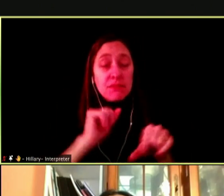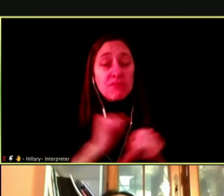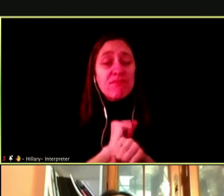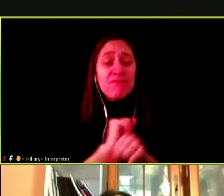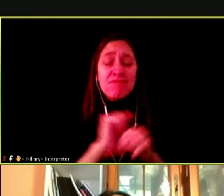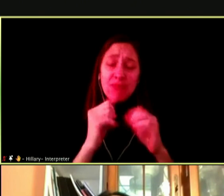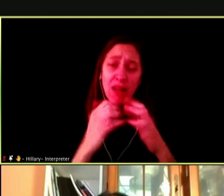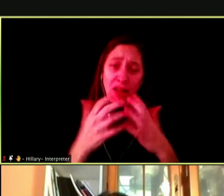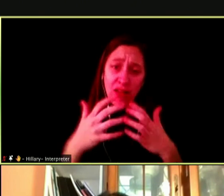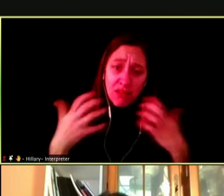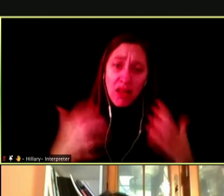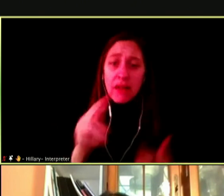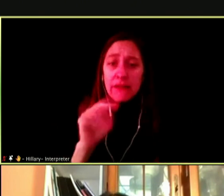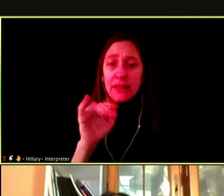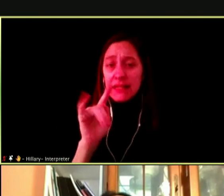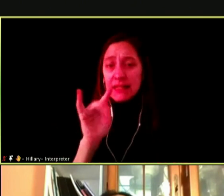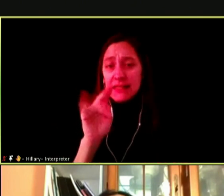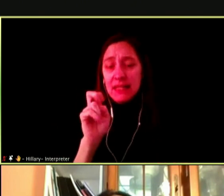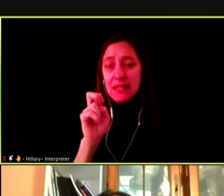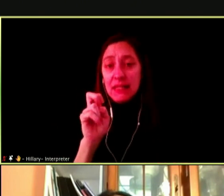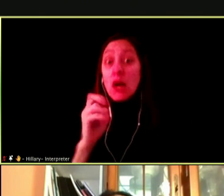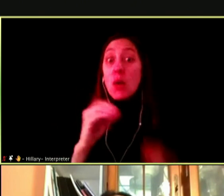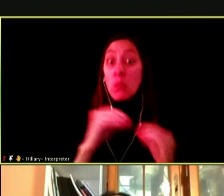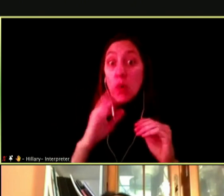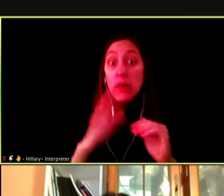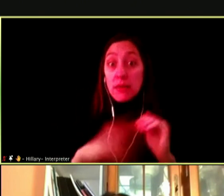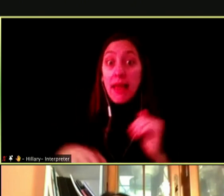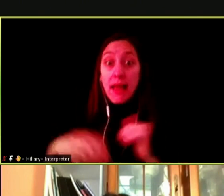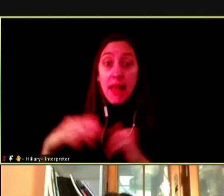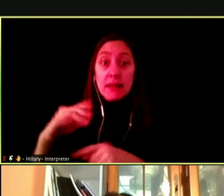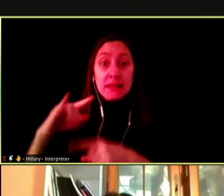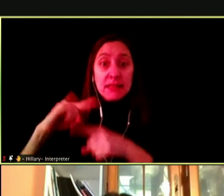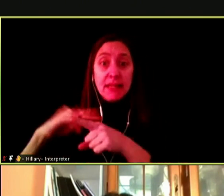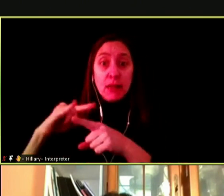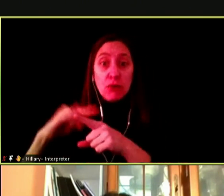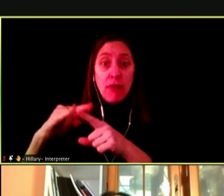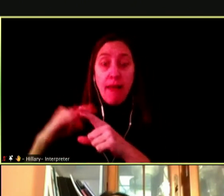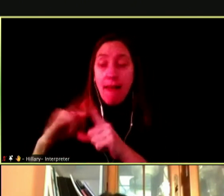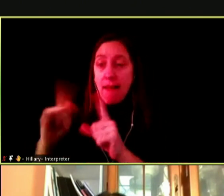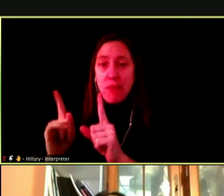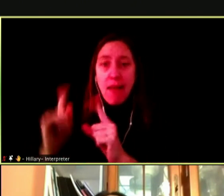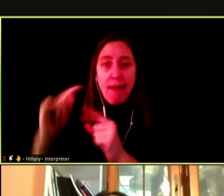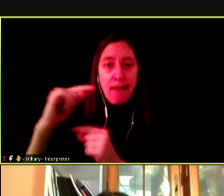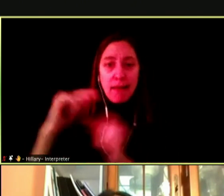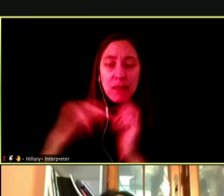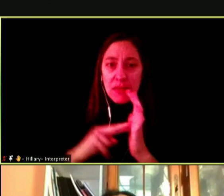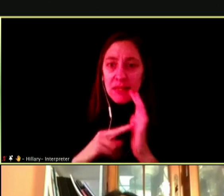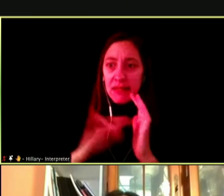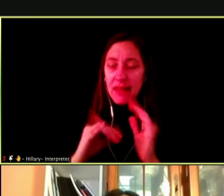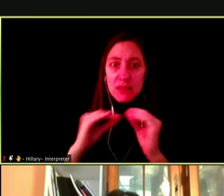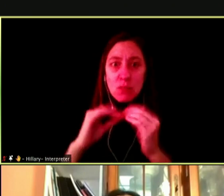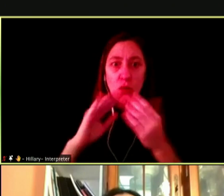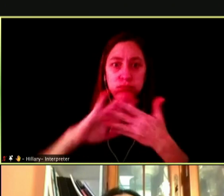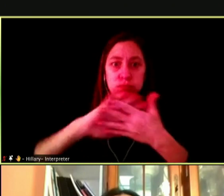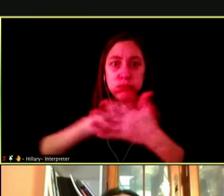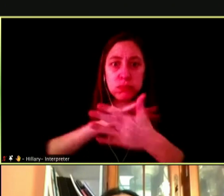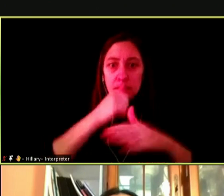IN FACT THERE IS MORE NAKED IN THE PACK OF CIGARETTES. AND COLLECT ASPECT IS HEAVILY OBSCURED FROM THE TEENAGE COMMUNITY.